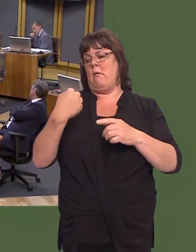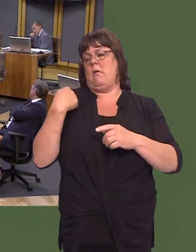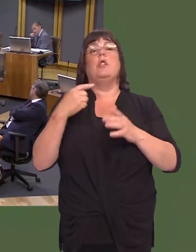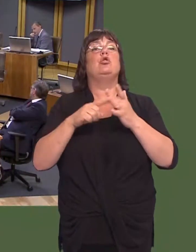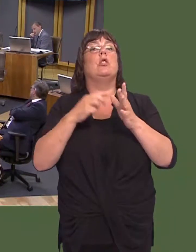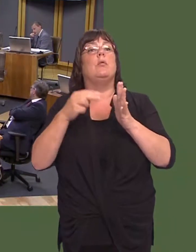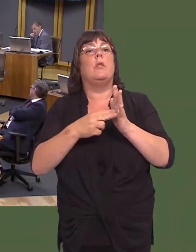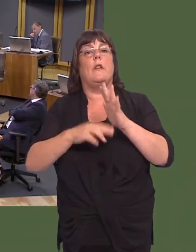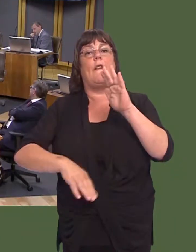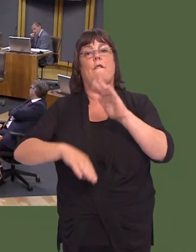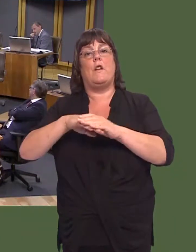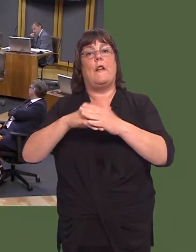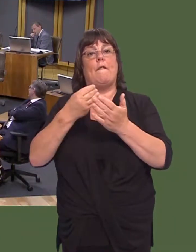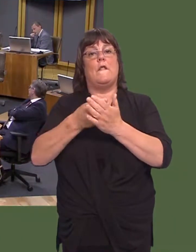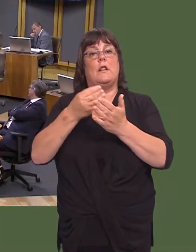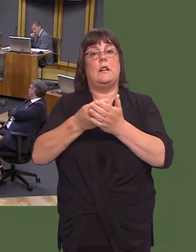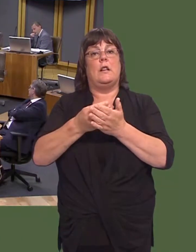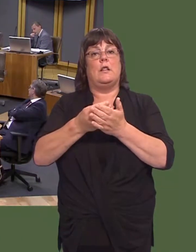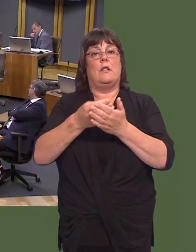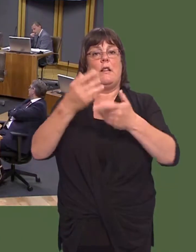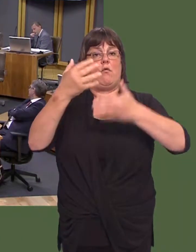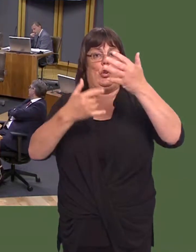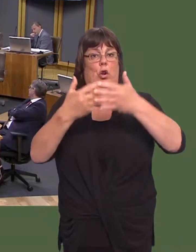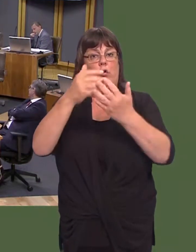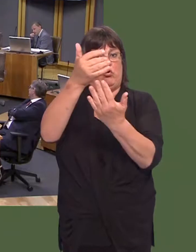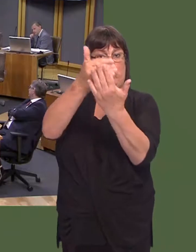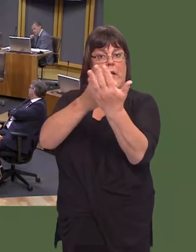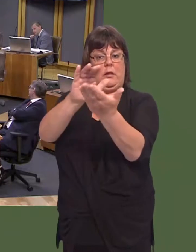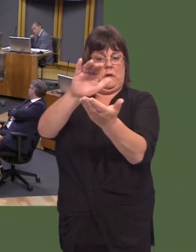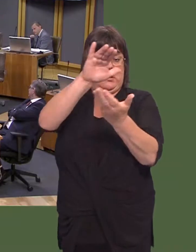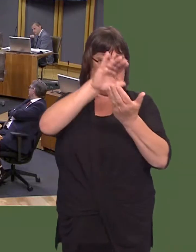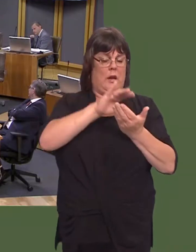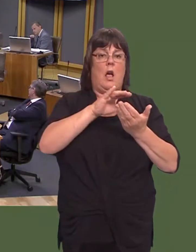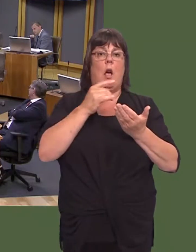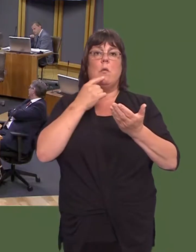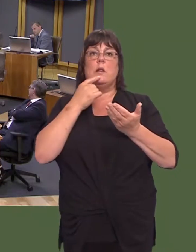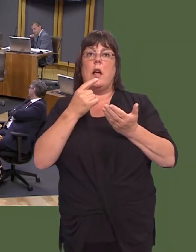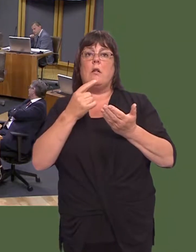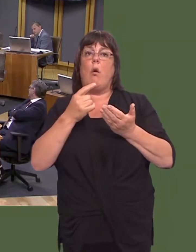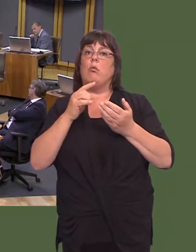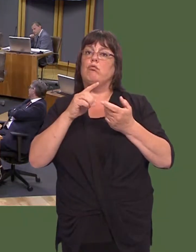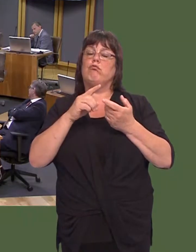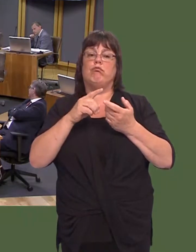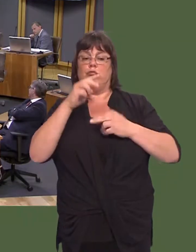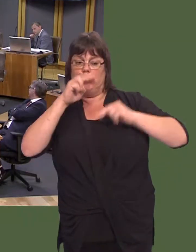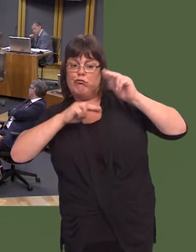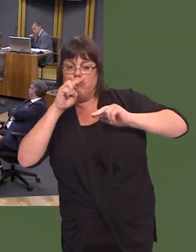January, we had the fully funded term sheets provided by the company and we were told due diligence was to last three to four weeks.